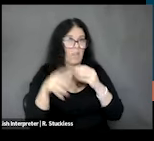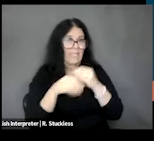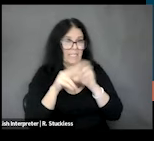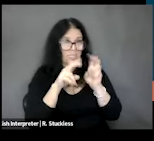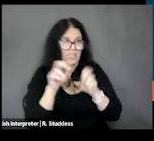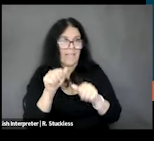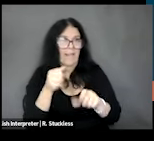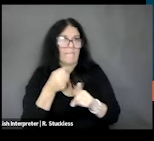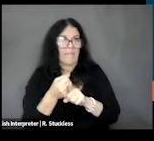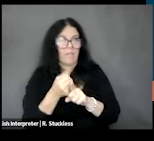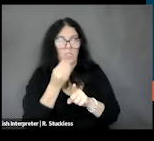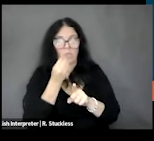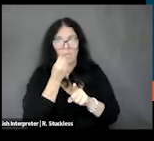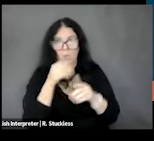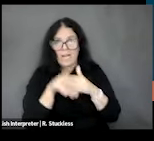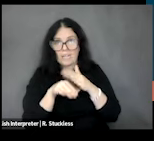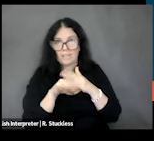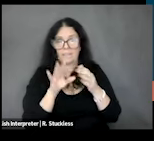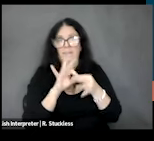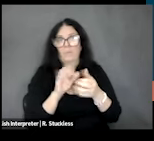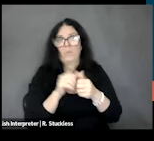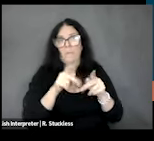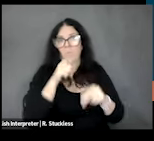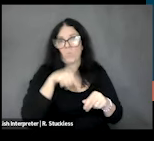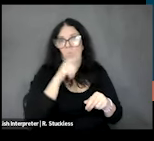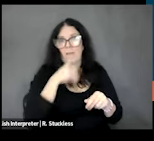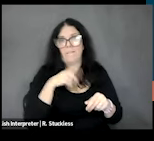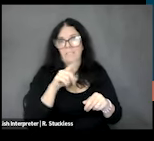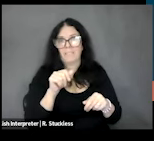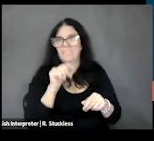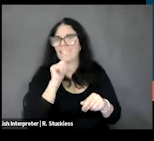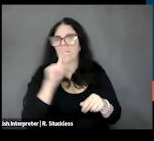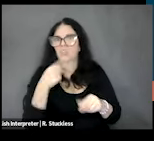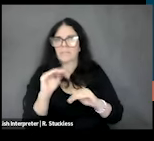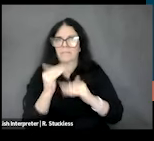access among people with disabilities that go beyond just not having enough money.